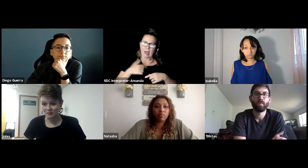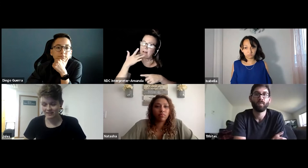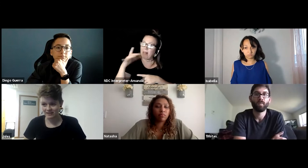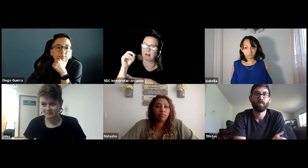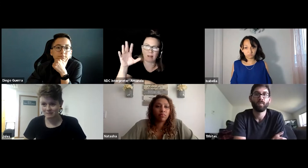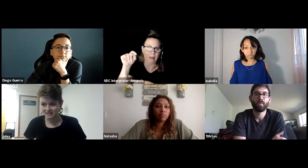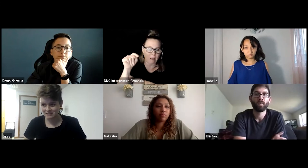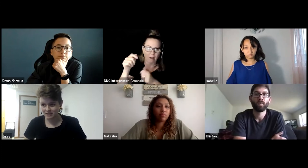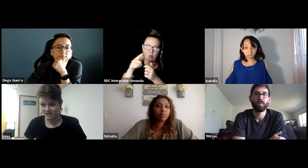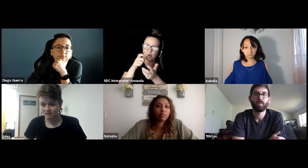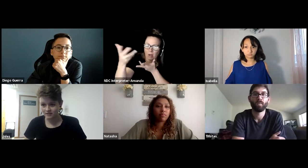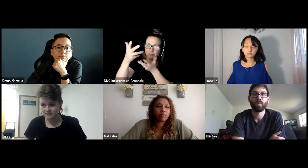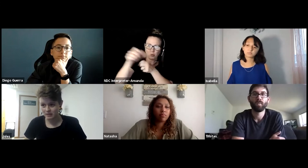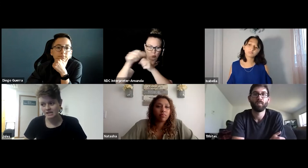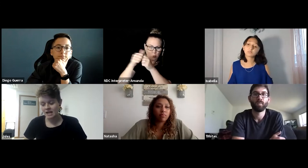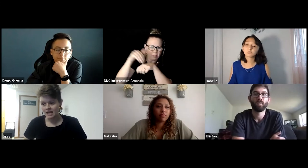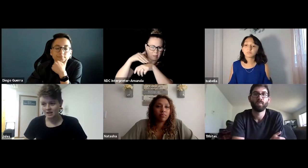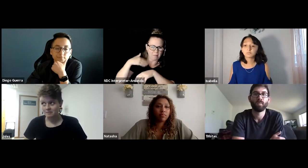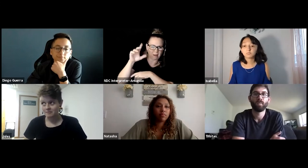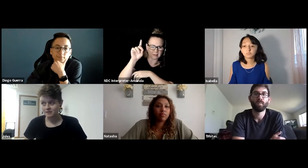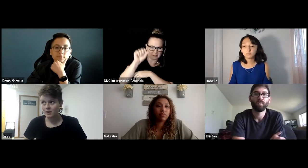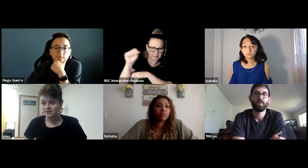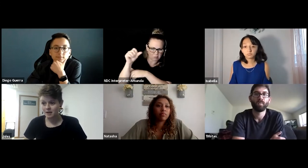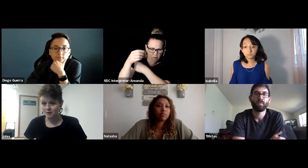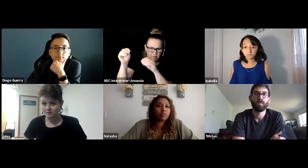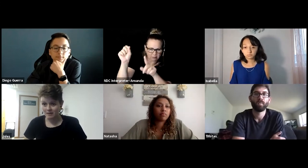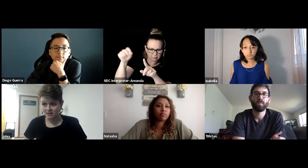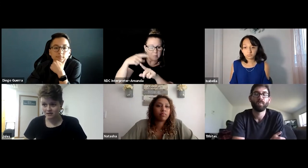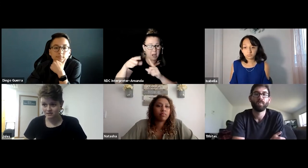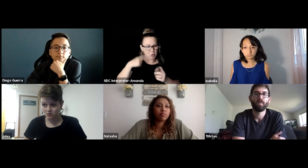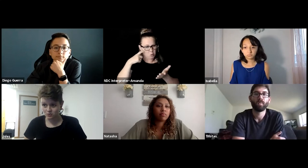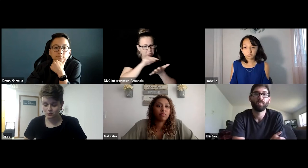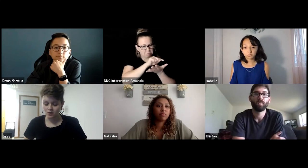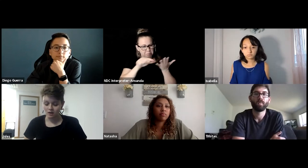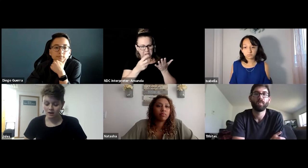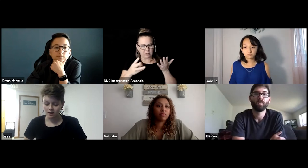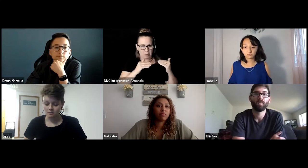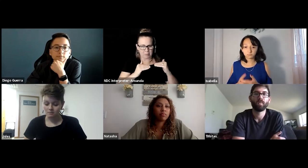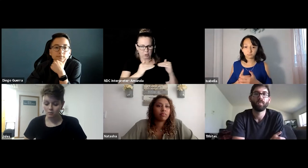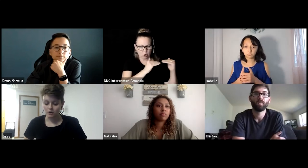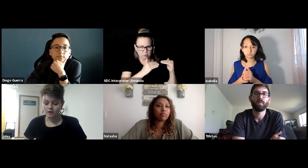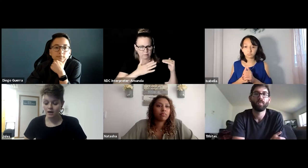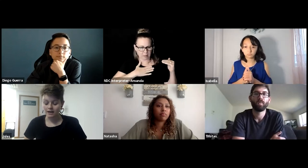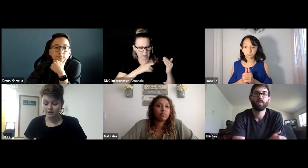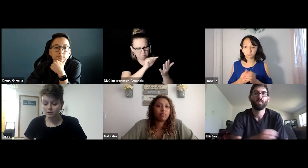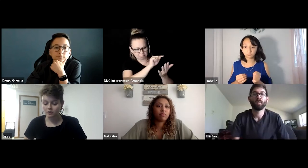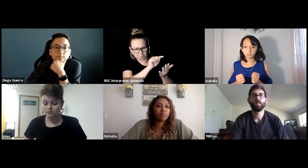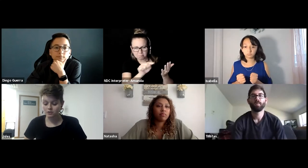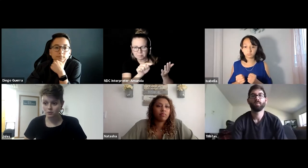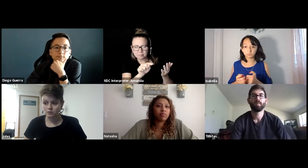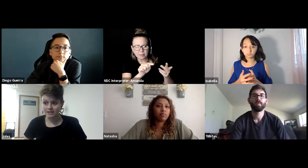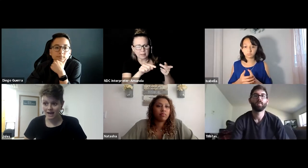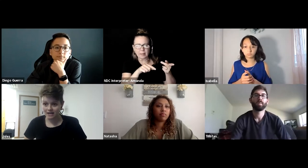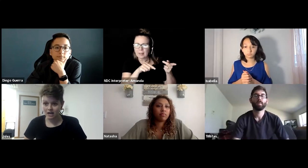with in my disability office, but there were a number of my peers who were not able to get